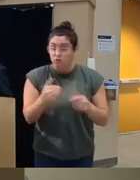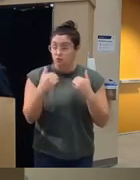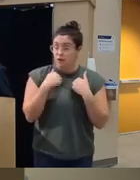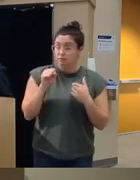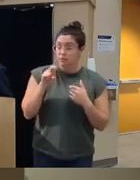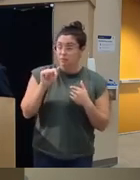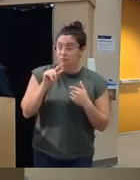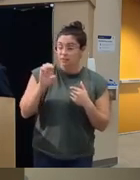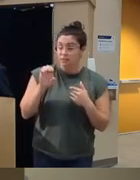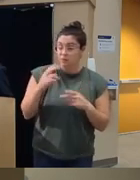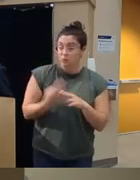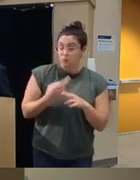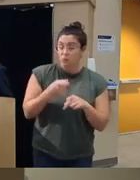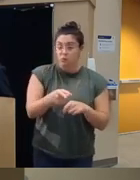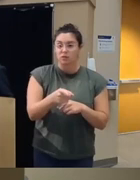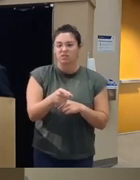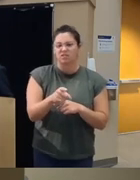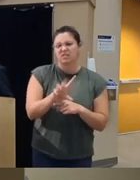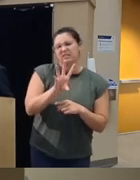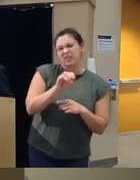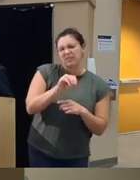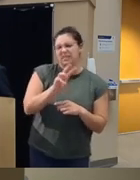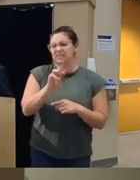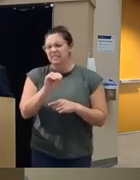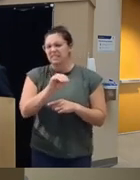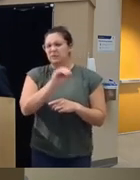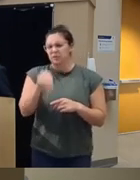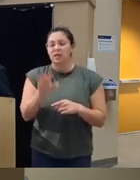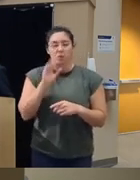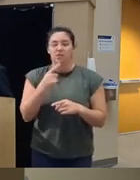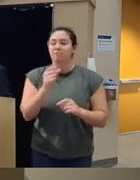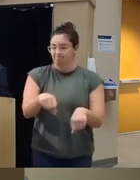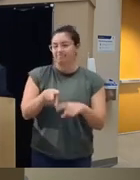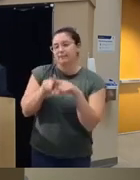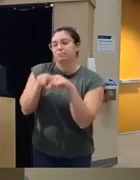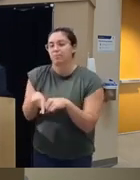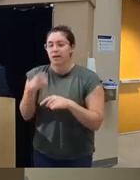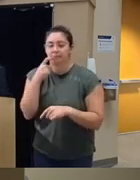use about 50 to 67% will say they're abusing or dependent on a substance so they highly